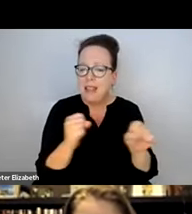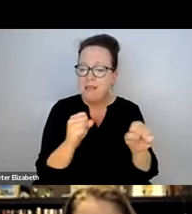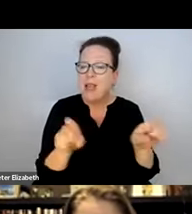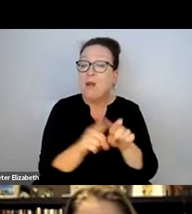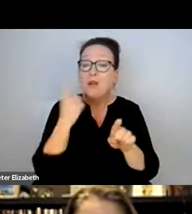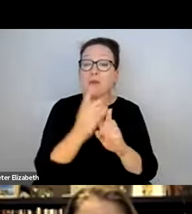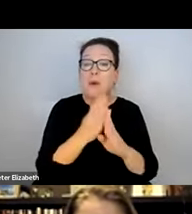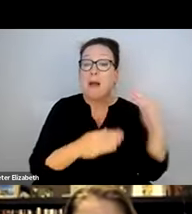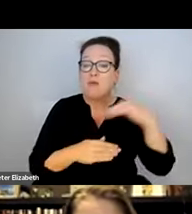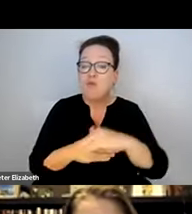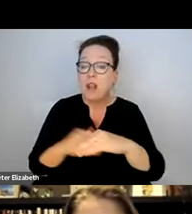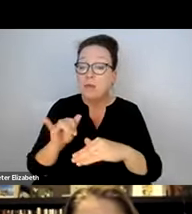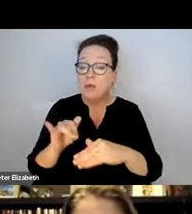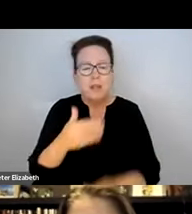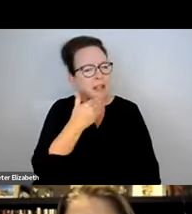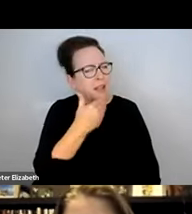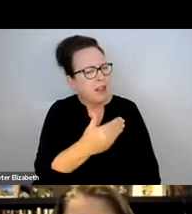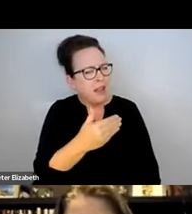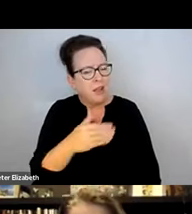FOR BUSES TO BE ABLE TO SAFELY DEPLOY RAMPS, THAT SORT OF THING.